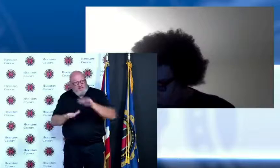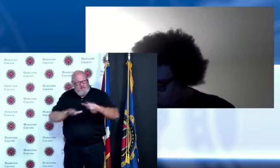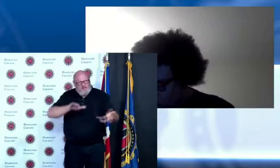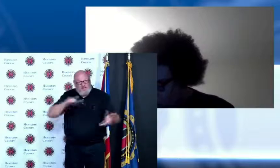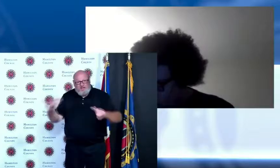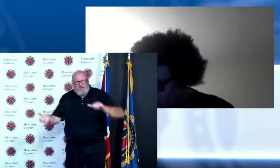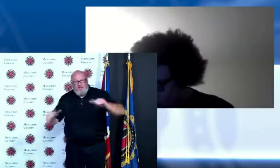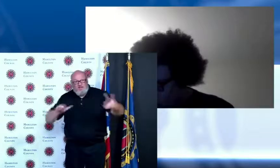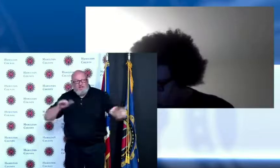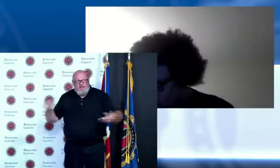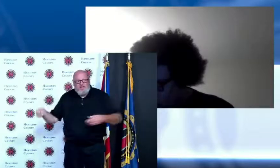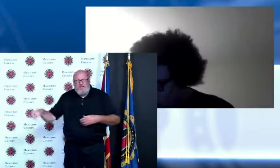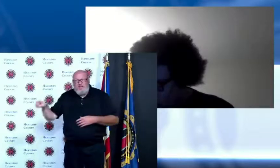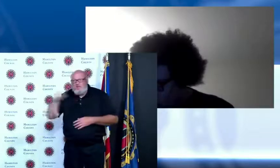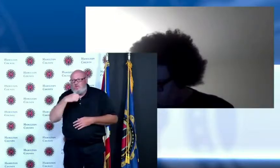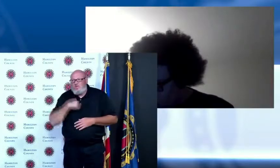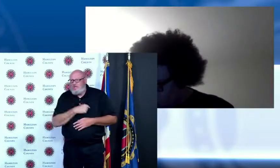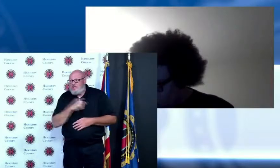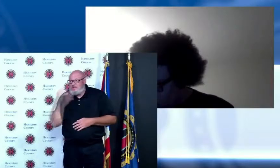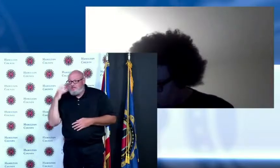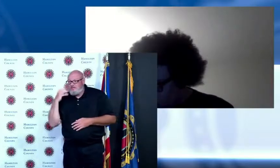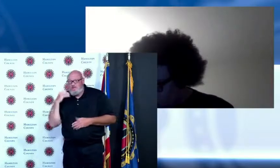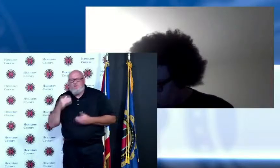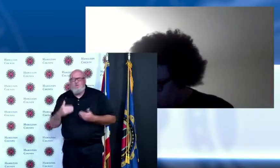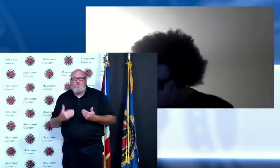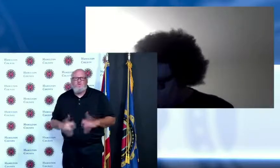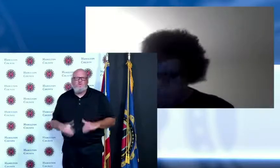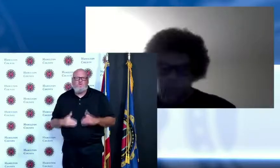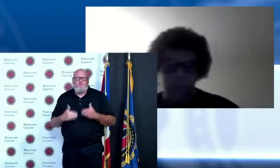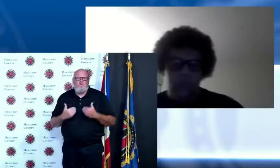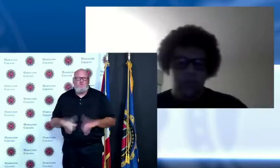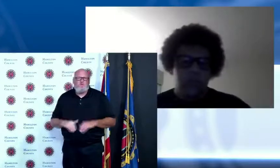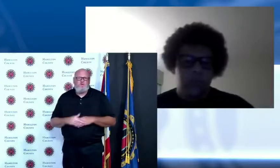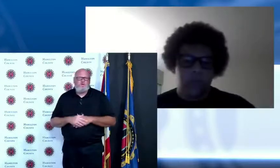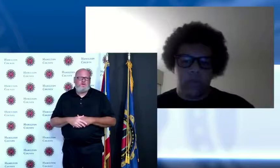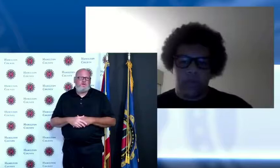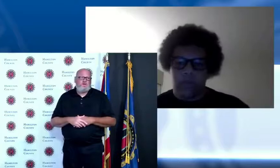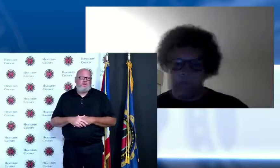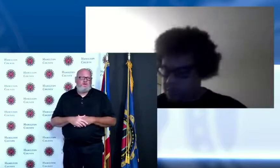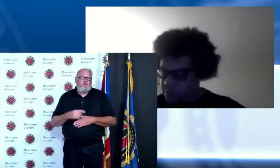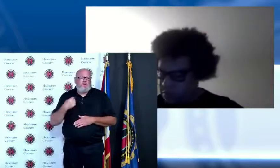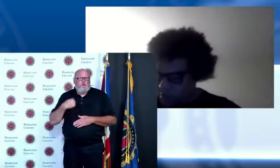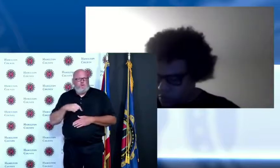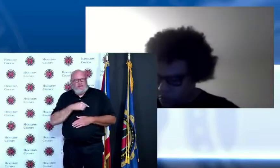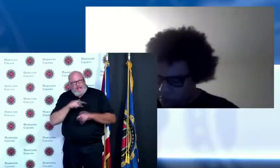but as I talked about we did come together as a community and it's not just the individuals